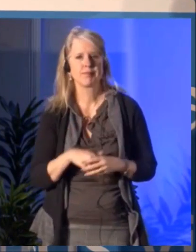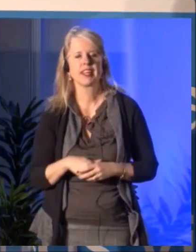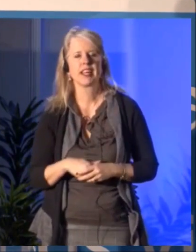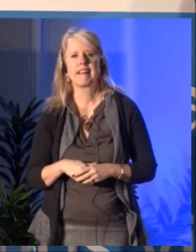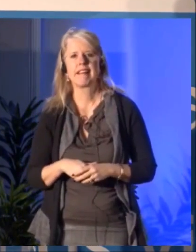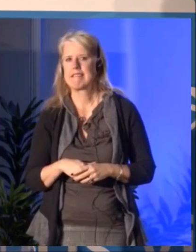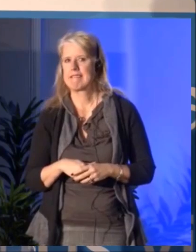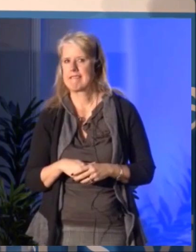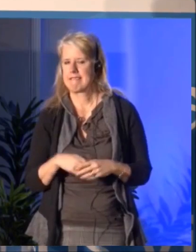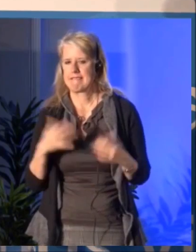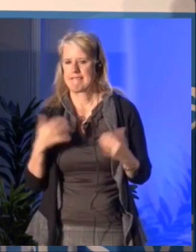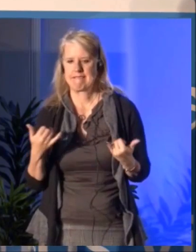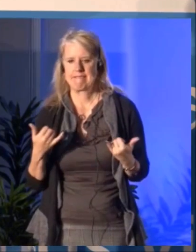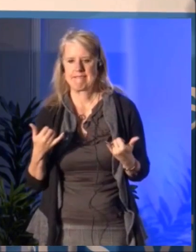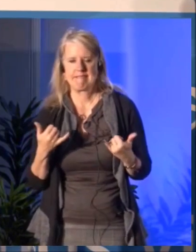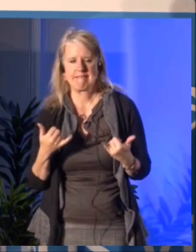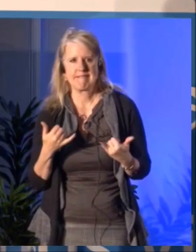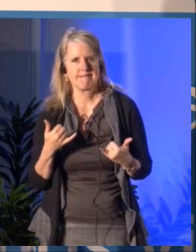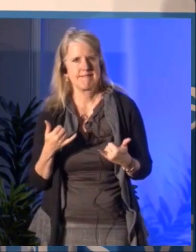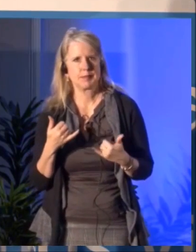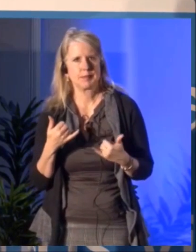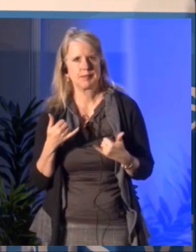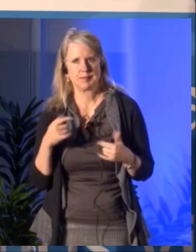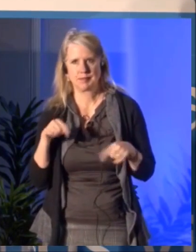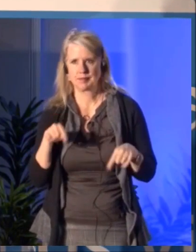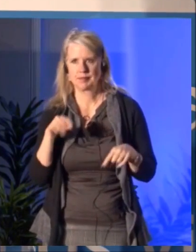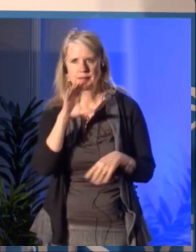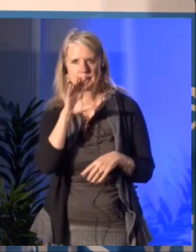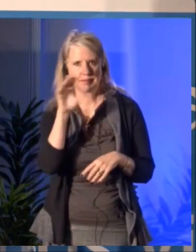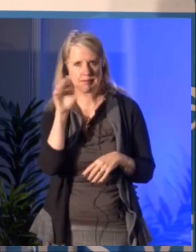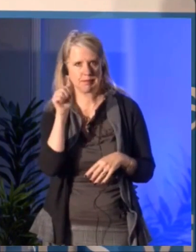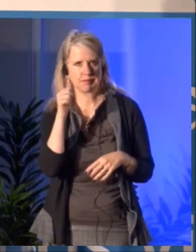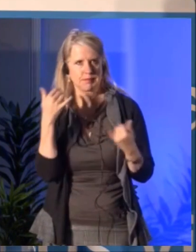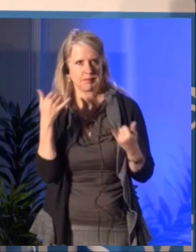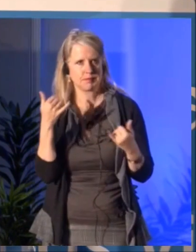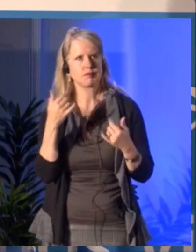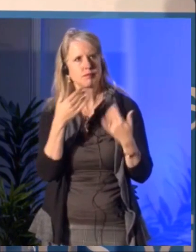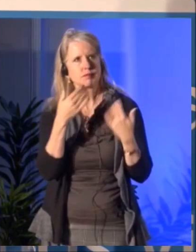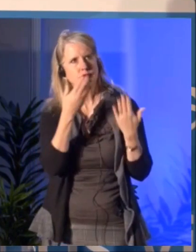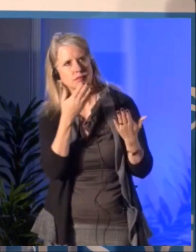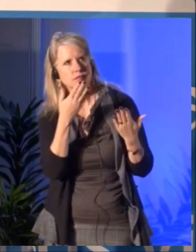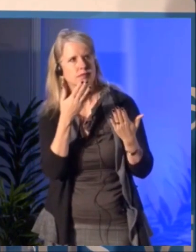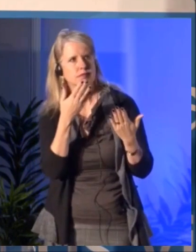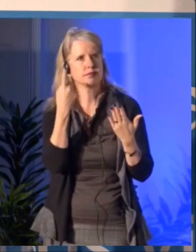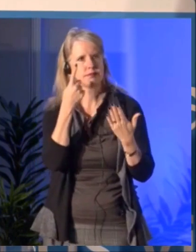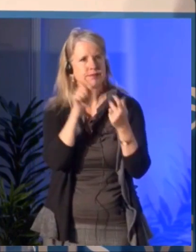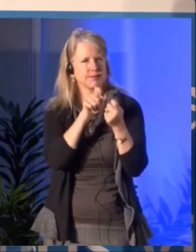to apply, to do the assessment, to do that. But to give help directly